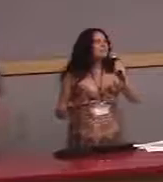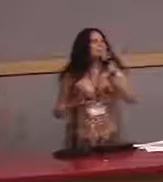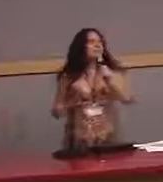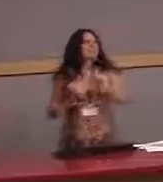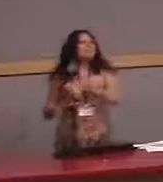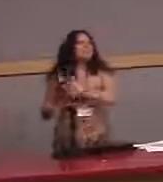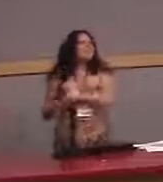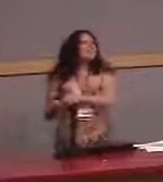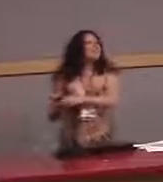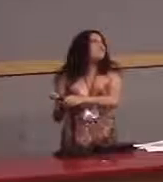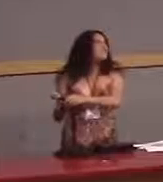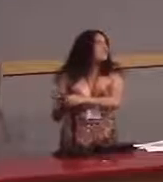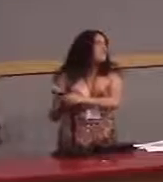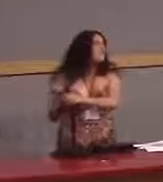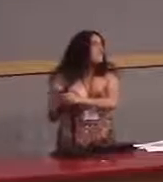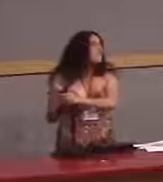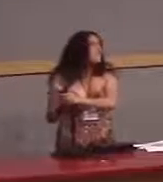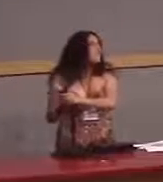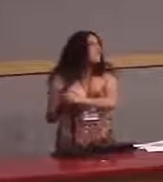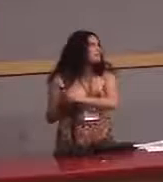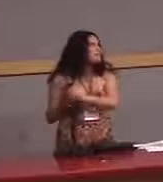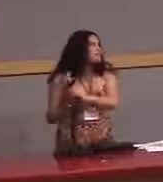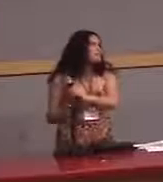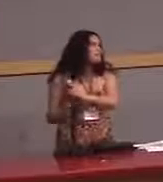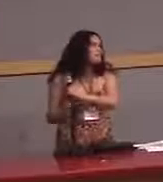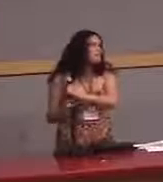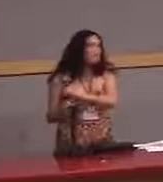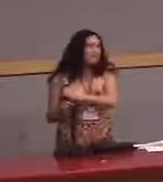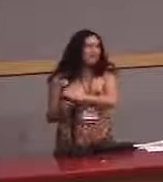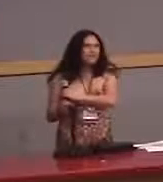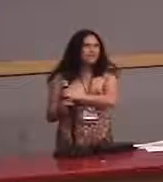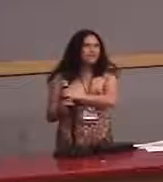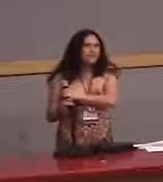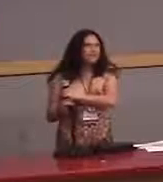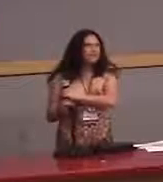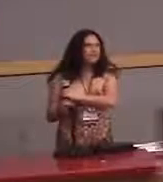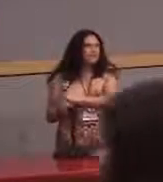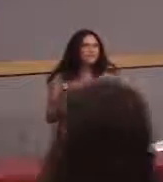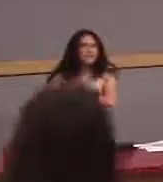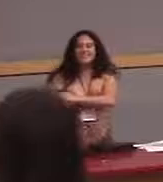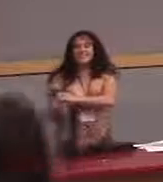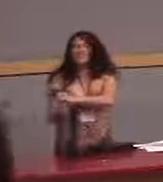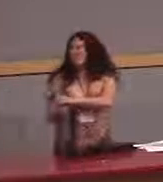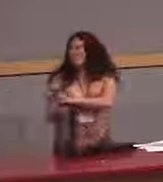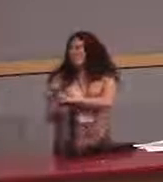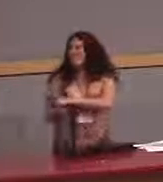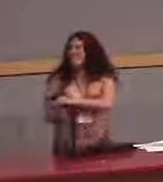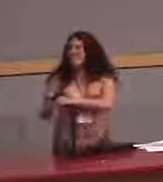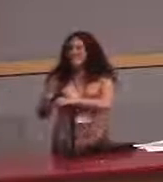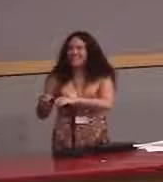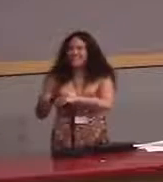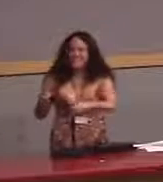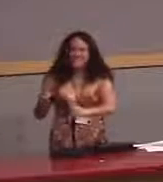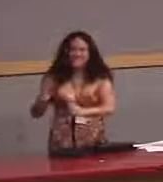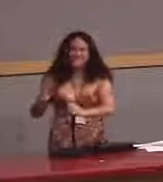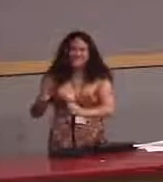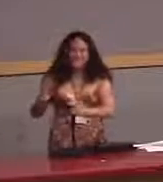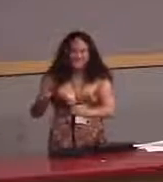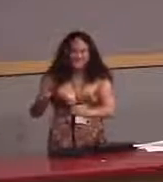Once I typed the word touch graphics, and I accidentally forgot the T.